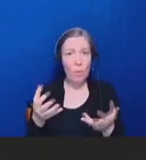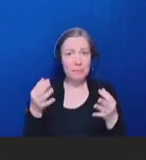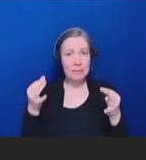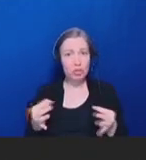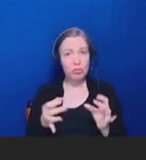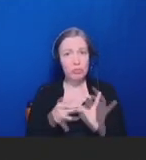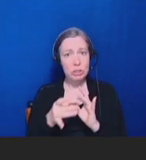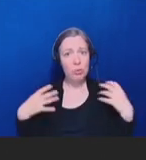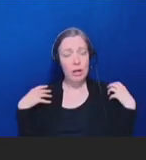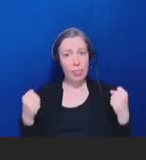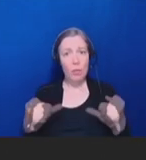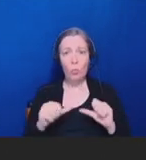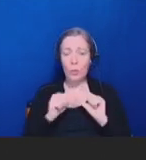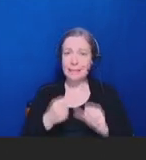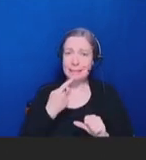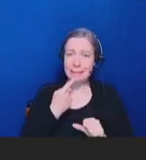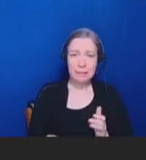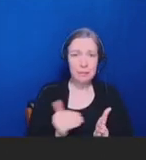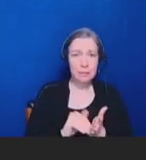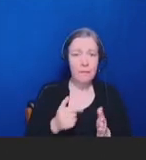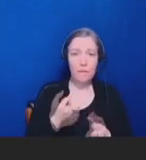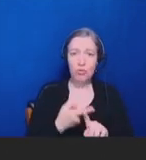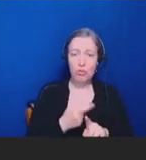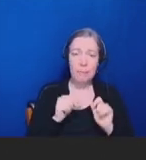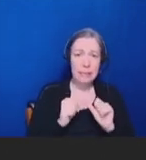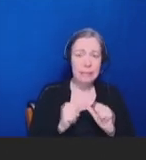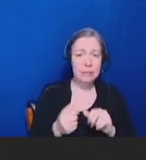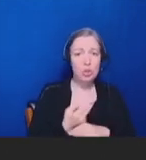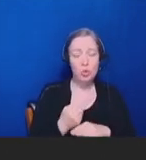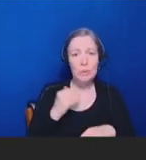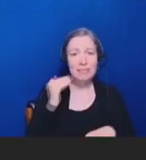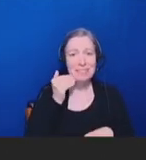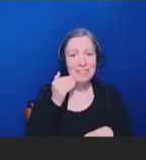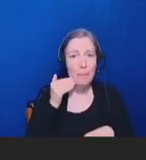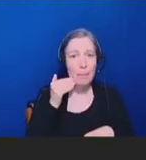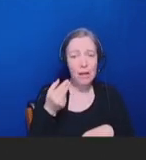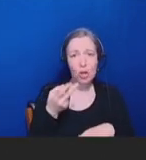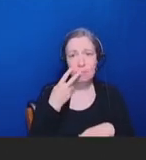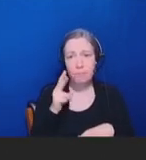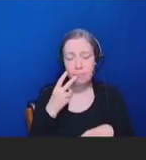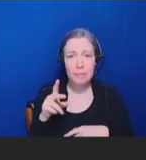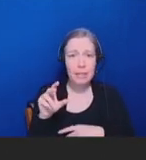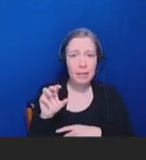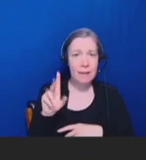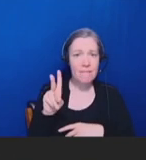use of tobacco products and vaping, to failure to use effective medical treatments, to eating